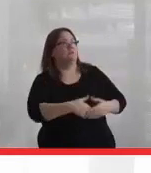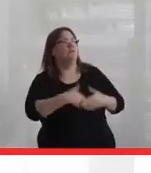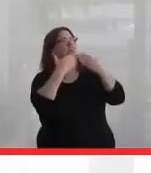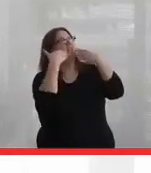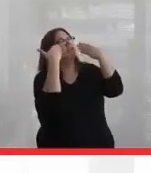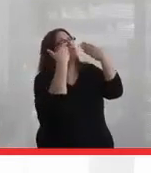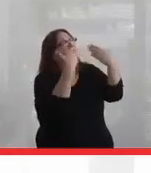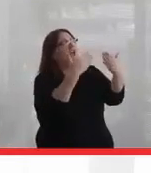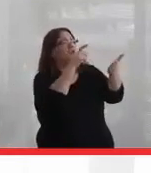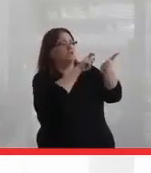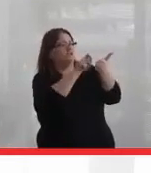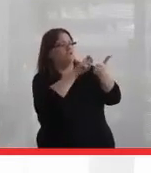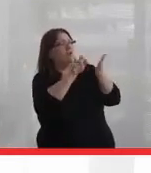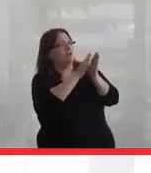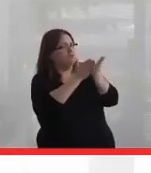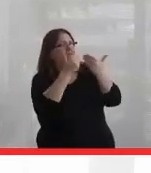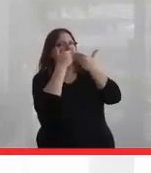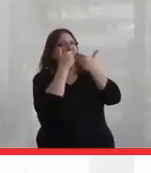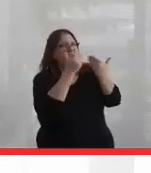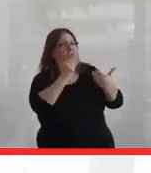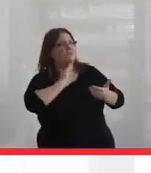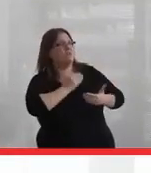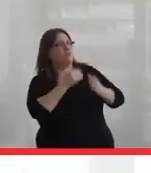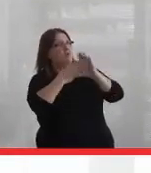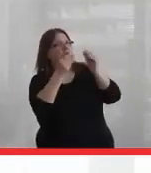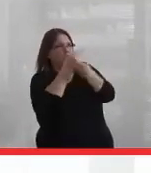thank you for writing this book, and thank you for telling this story, and thank you